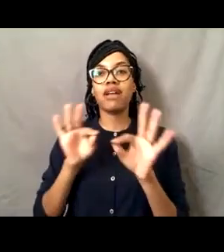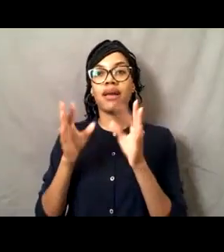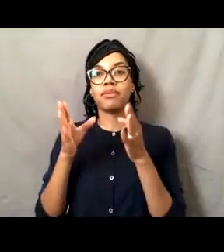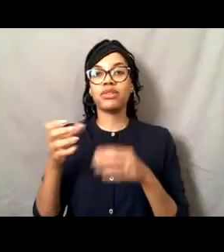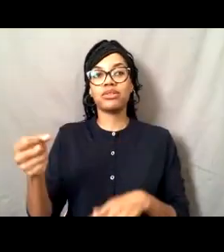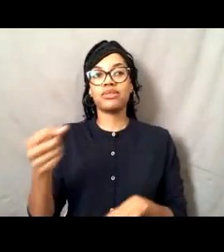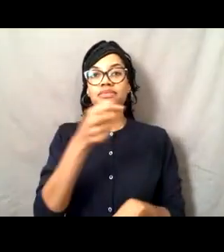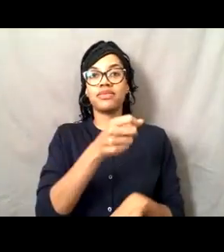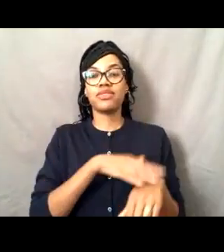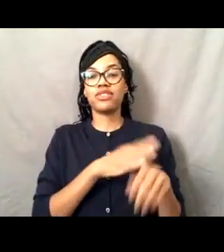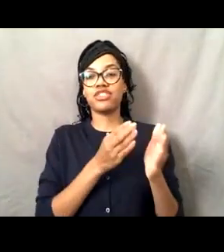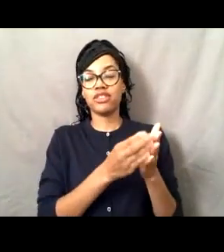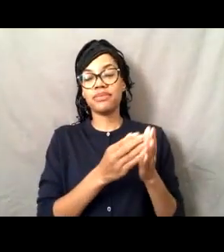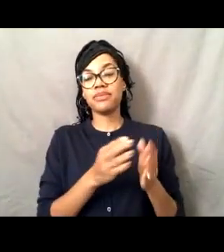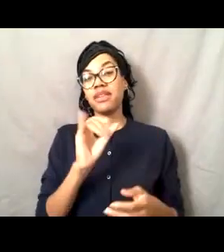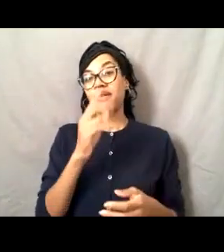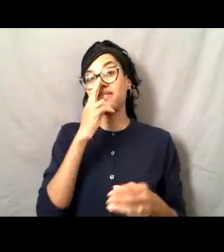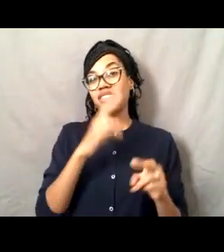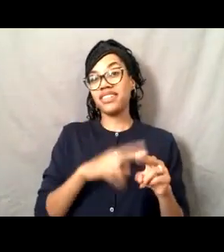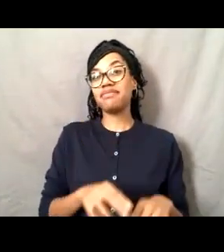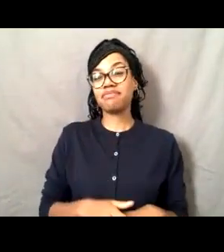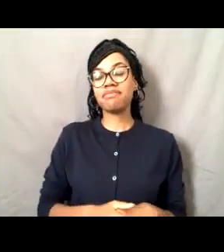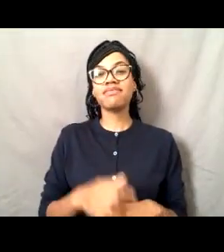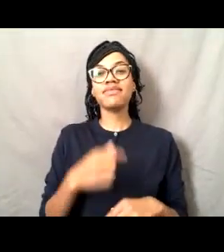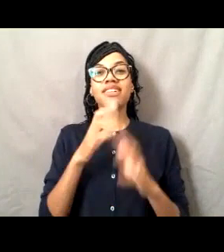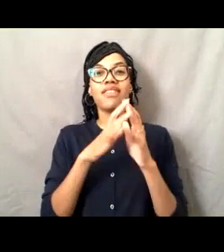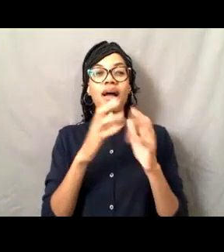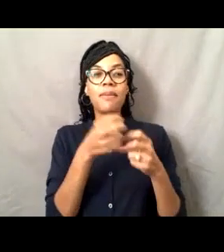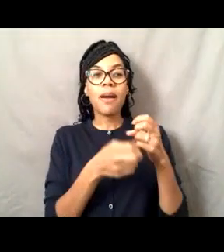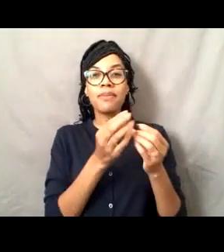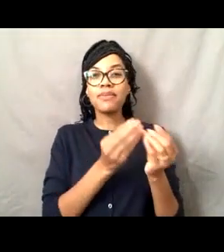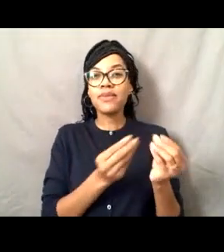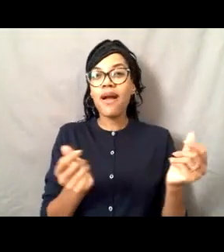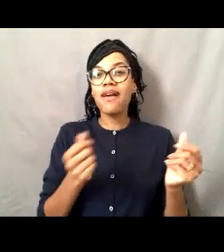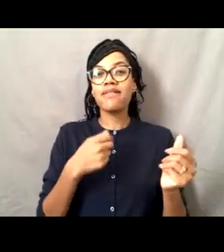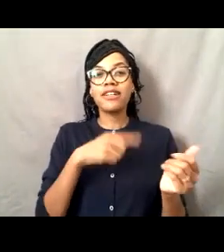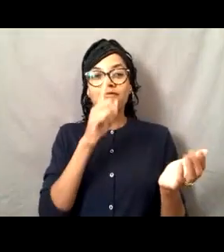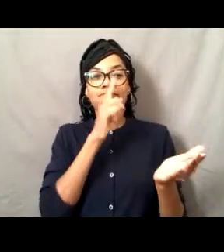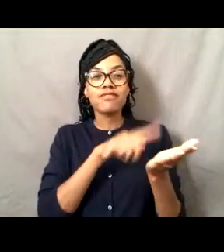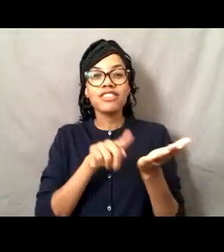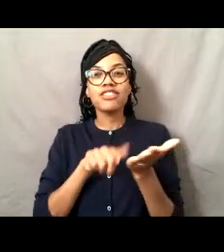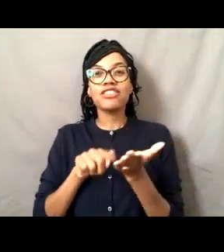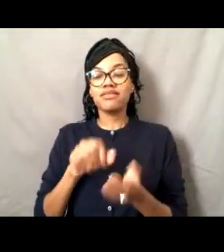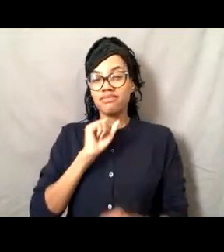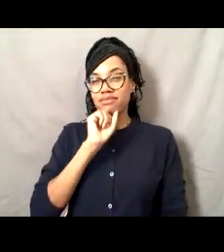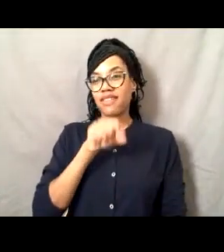And I got to do a lot of problem solving in that assignment. And then I finished that assignment